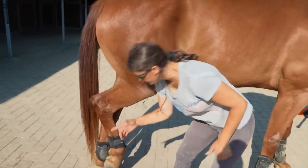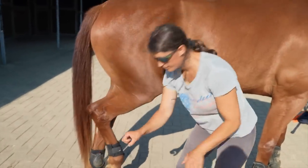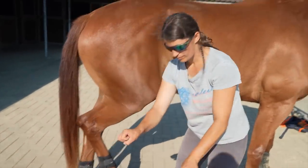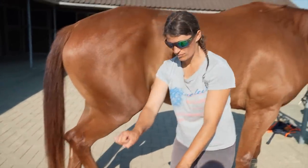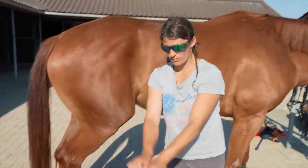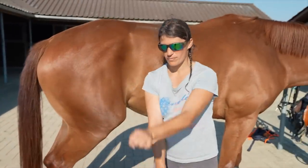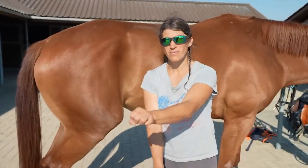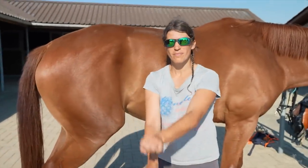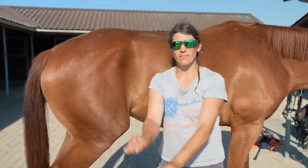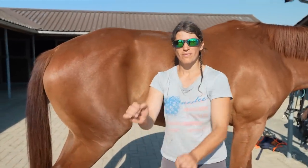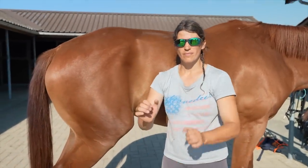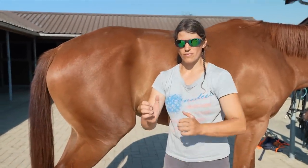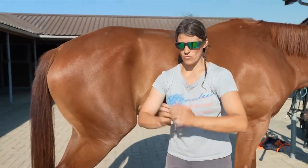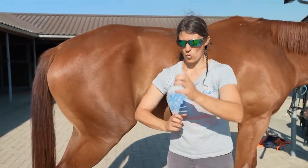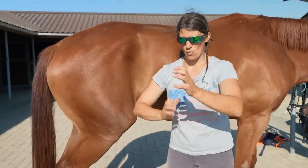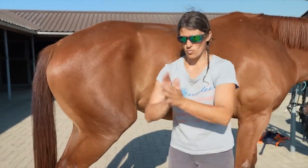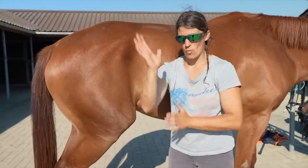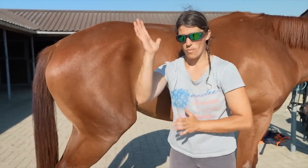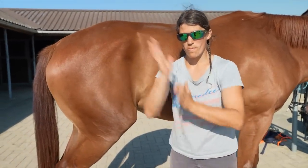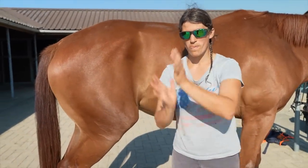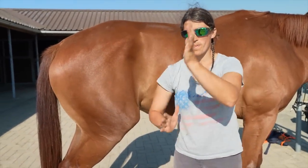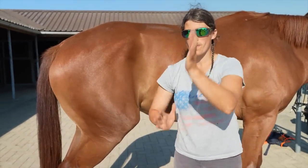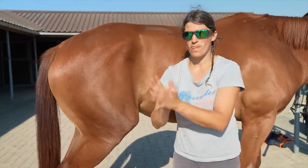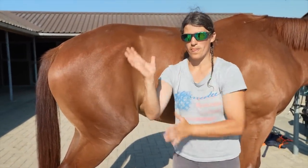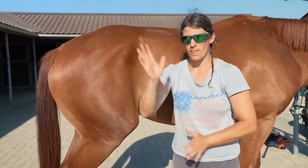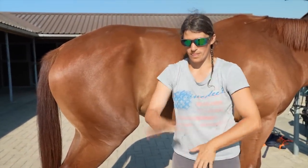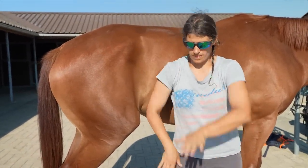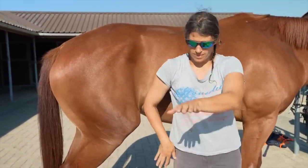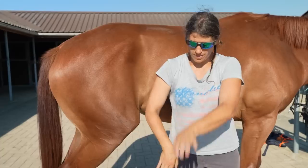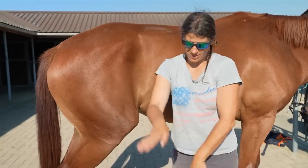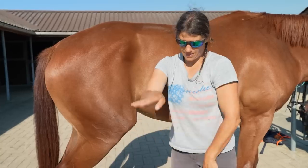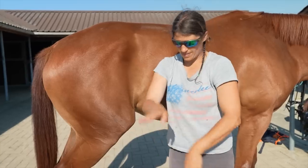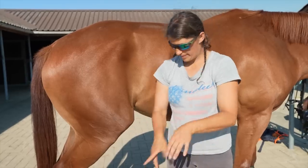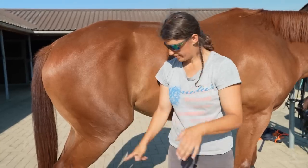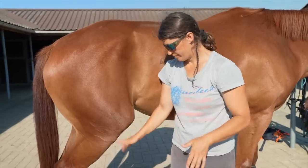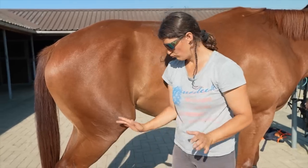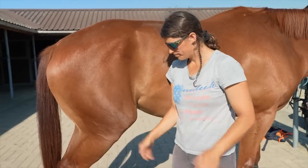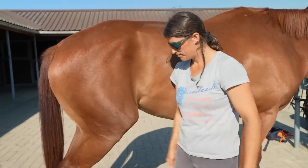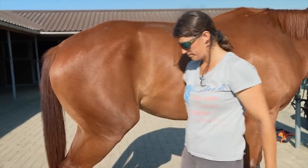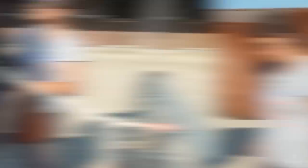They can rub together without a problem.